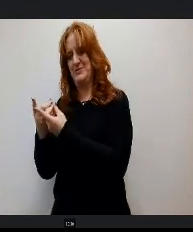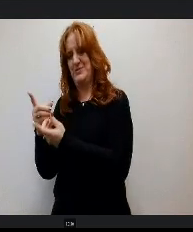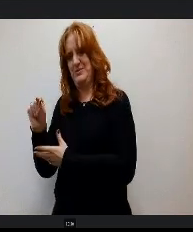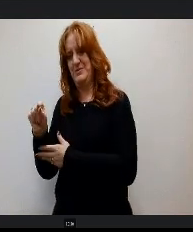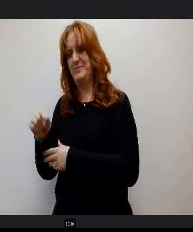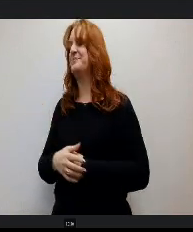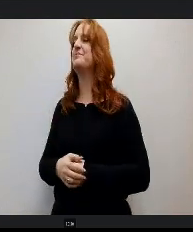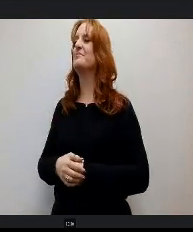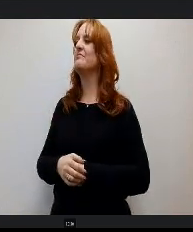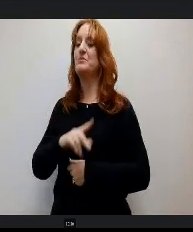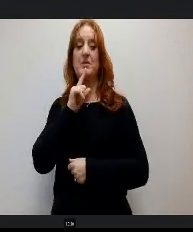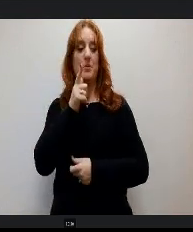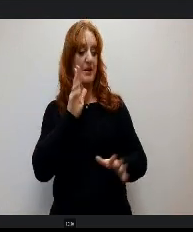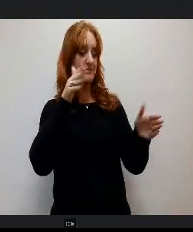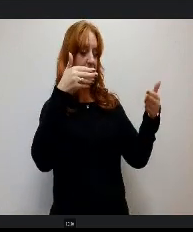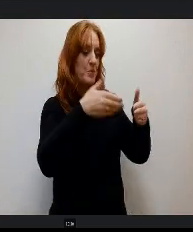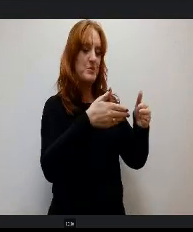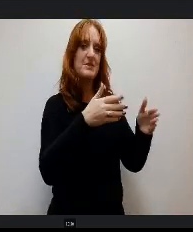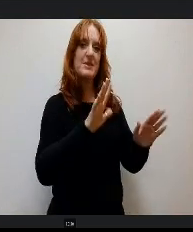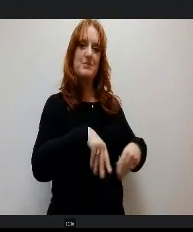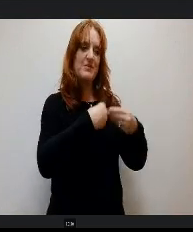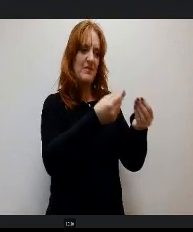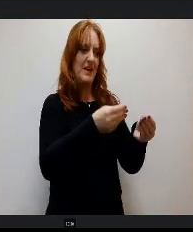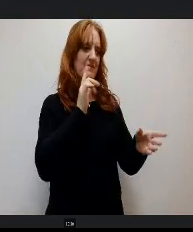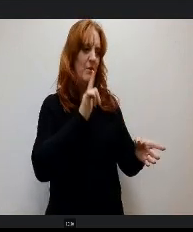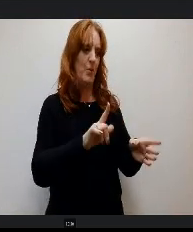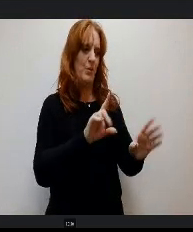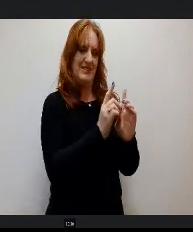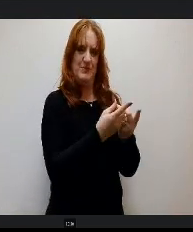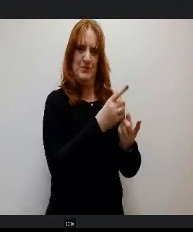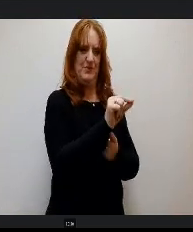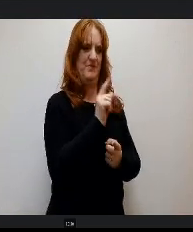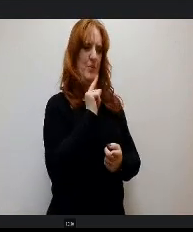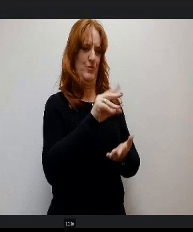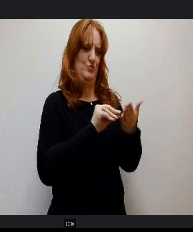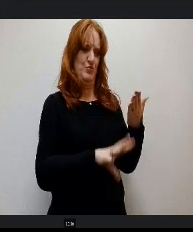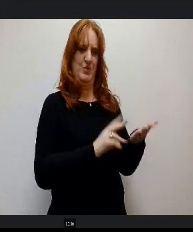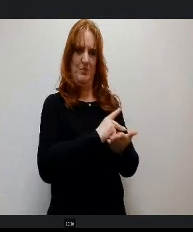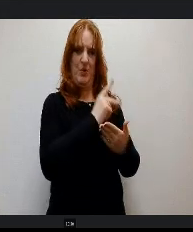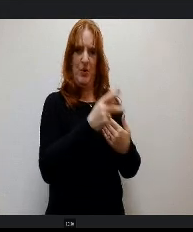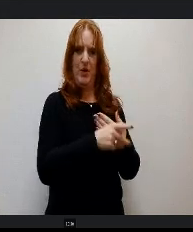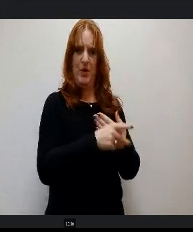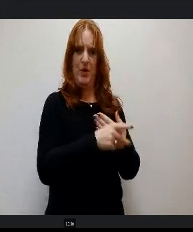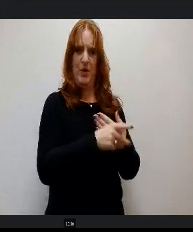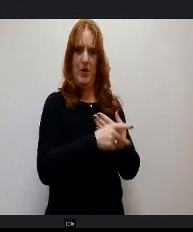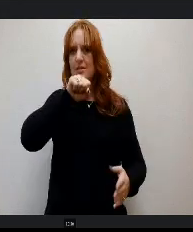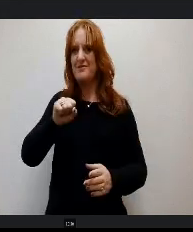What we're providing for District 20 in terms of student programs I I love that the conversation earlier talked about those essential skills.